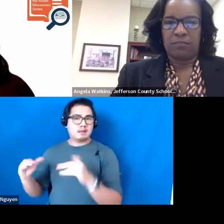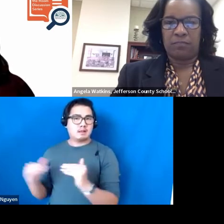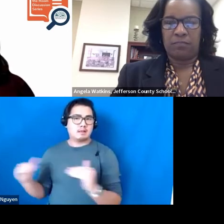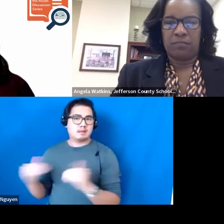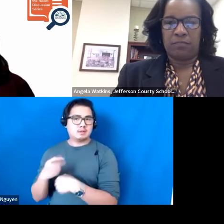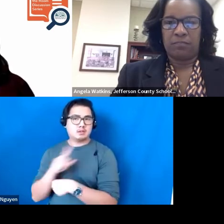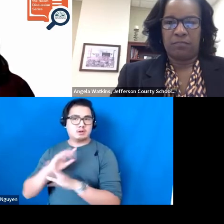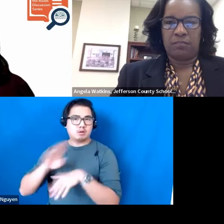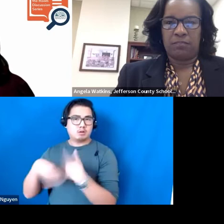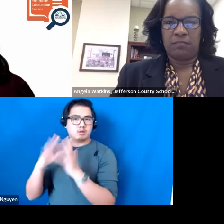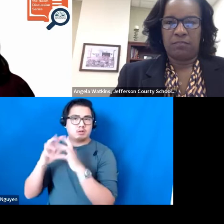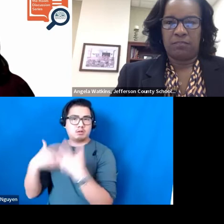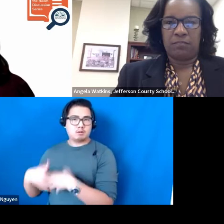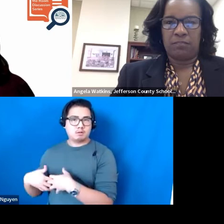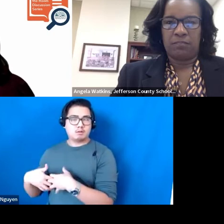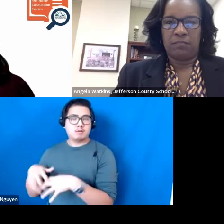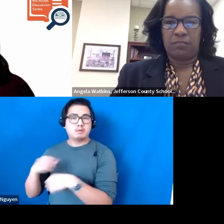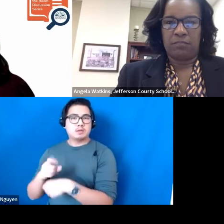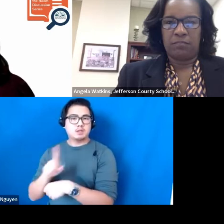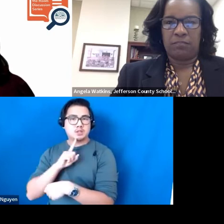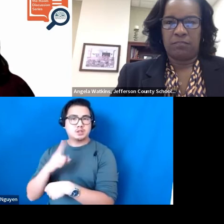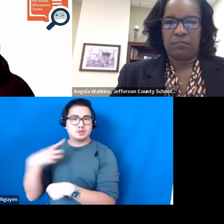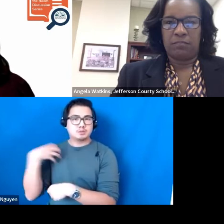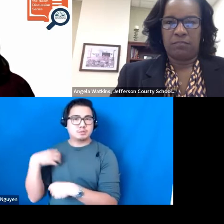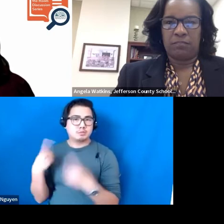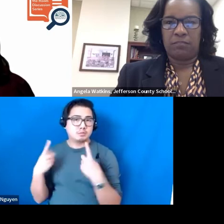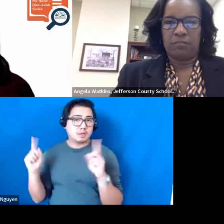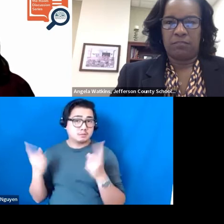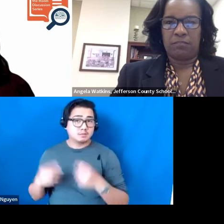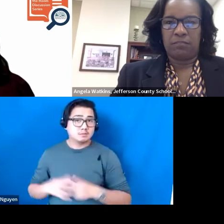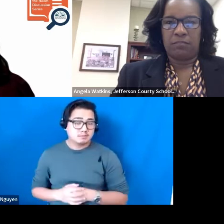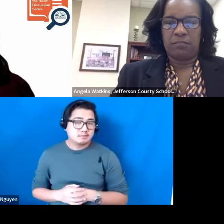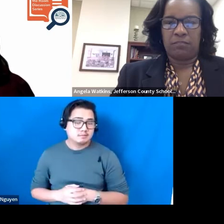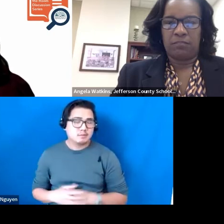place to make coaching successful. I'm wondering,